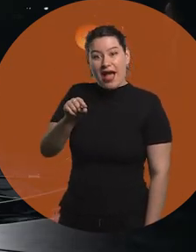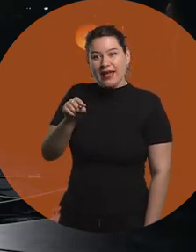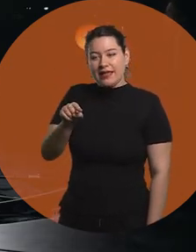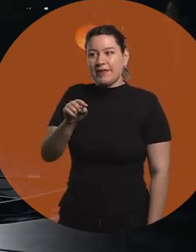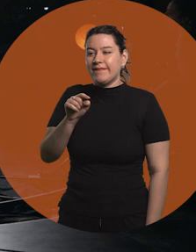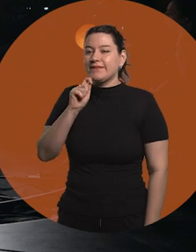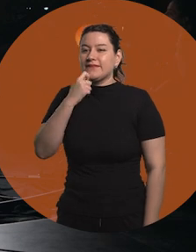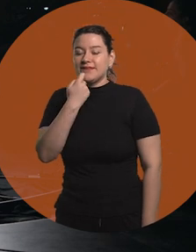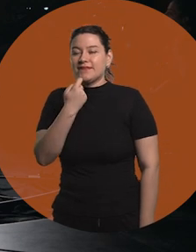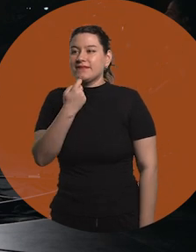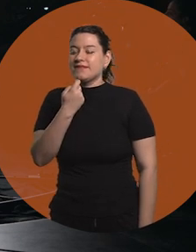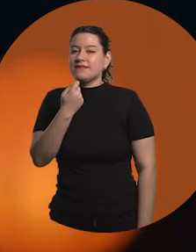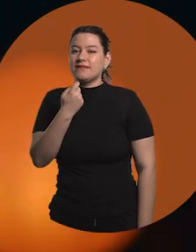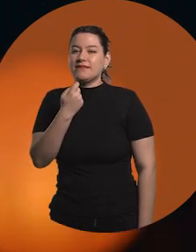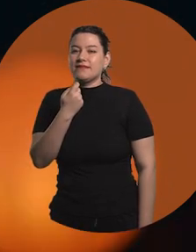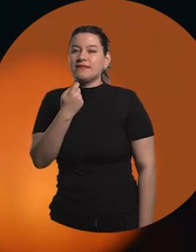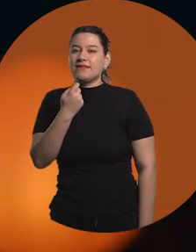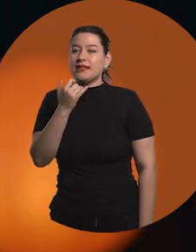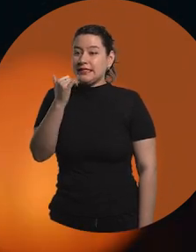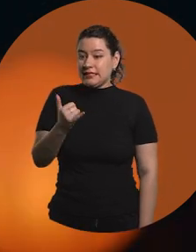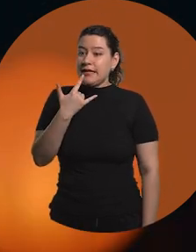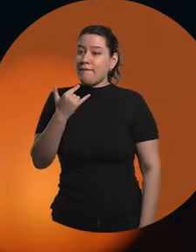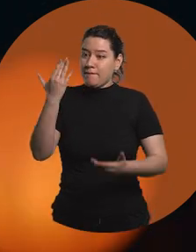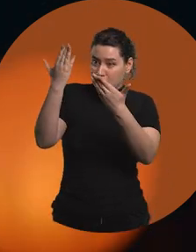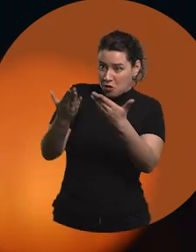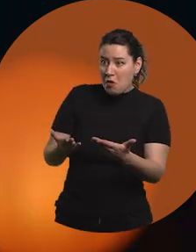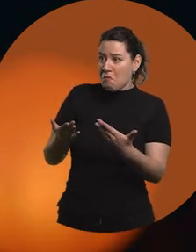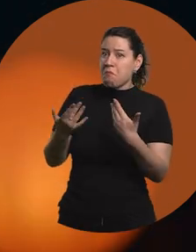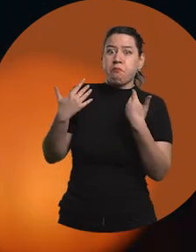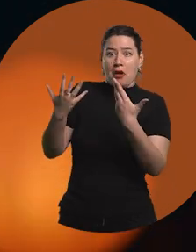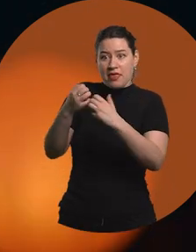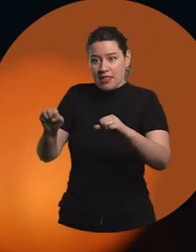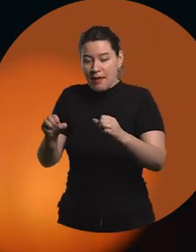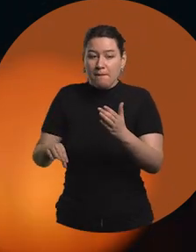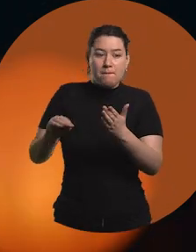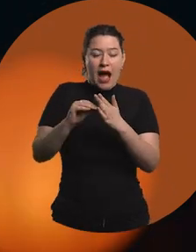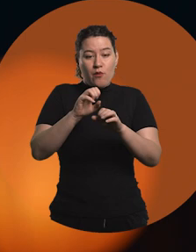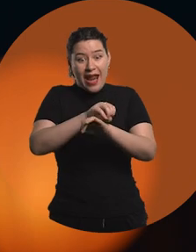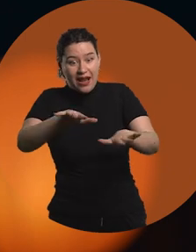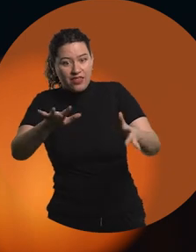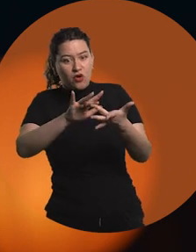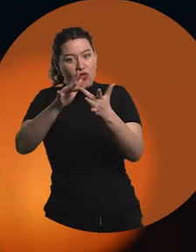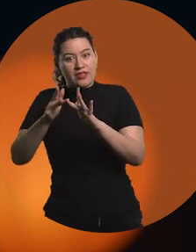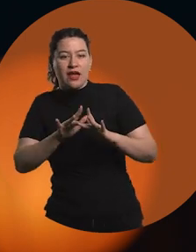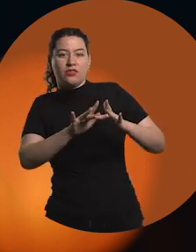I think the best thing is being able to set that example, to have that network